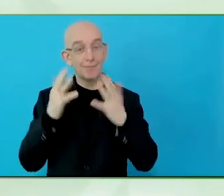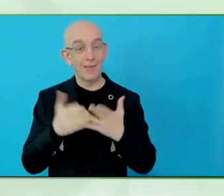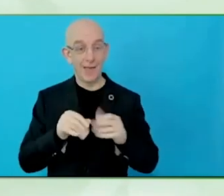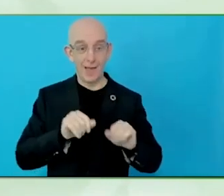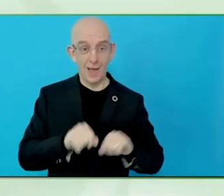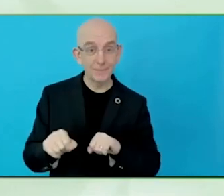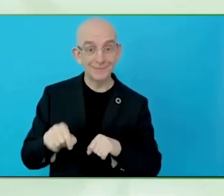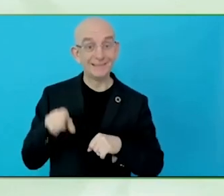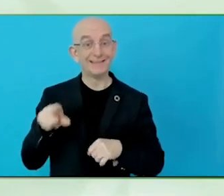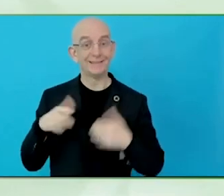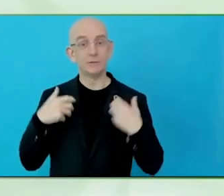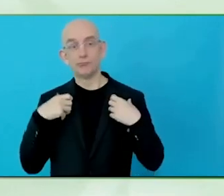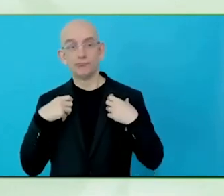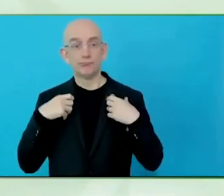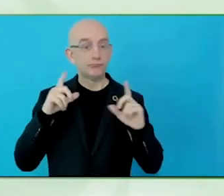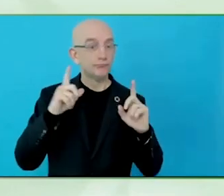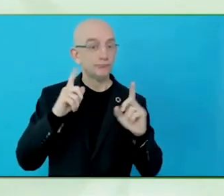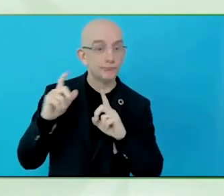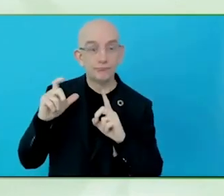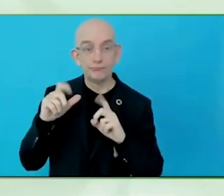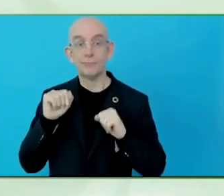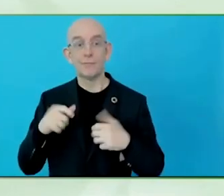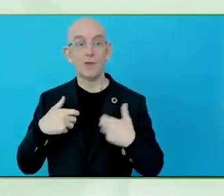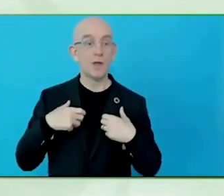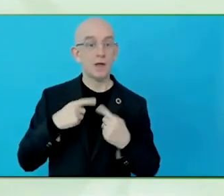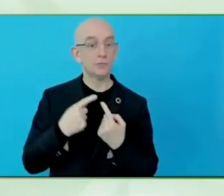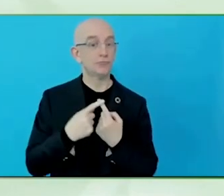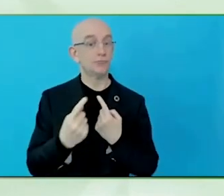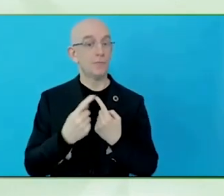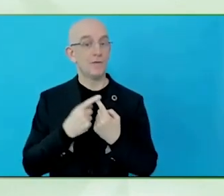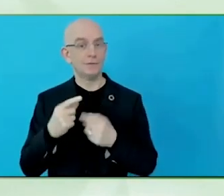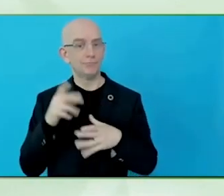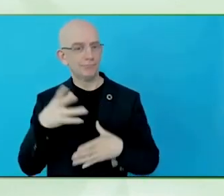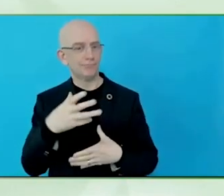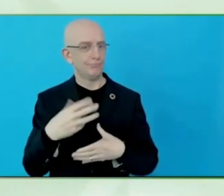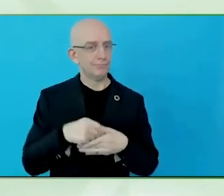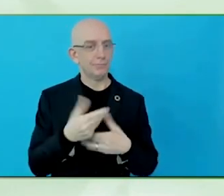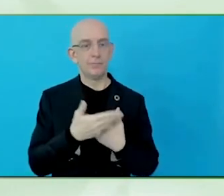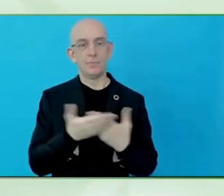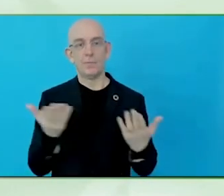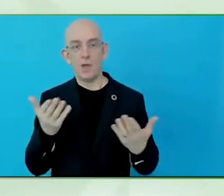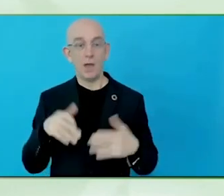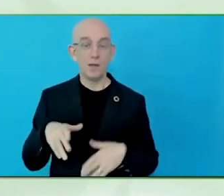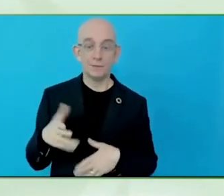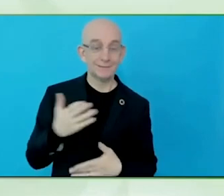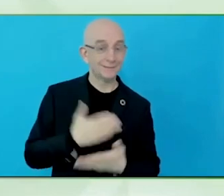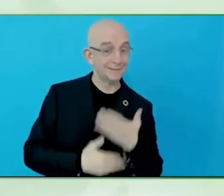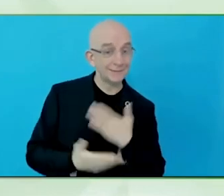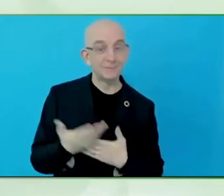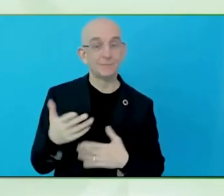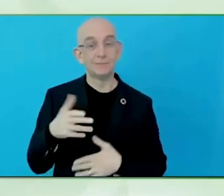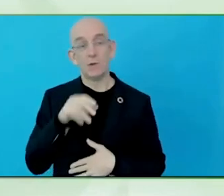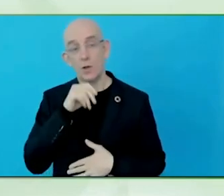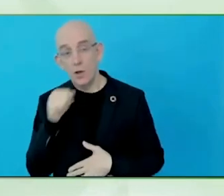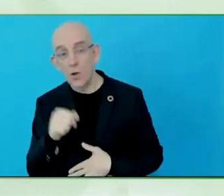travel myself with them. That started a journey of leaving my corporate career, and